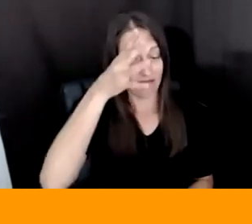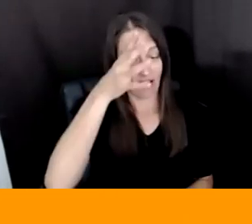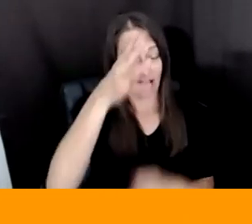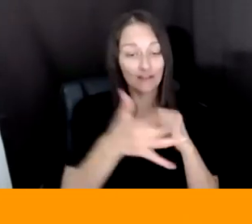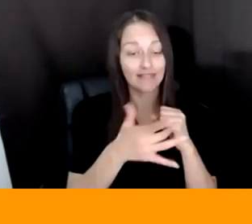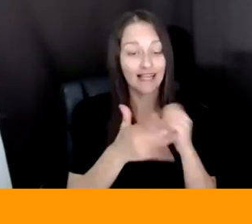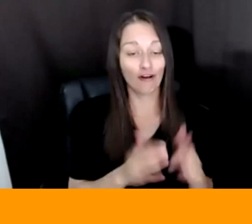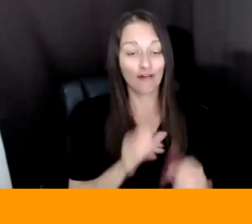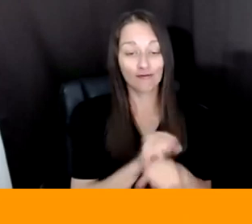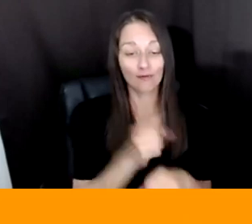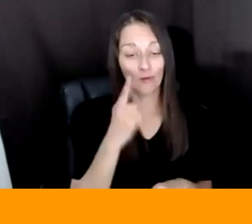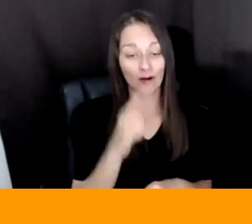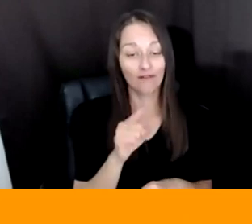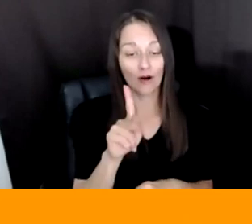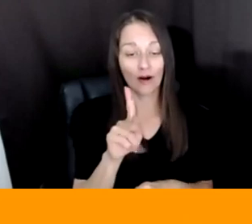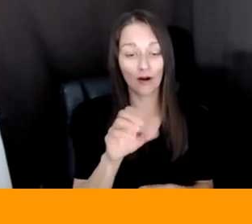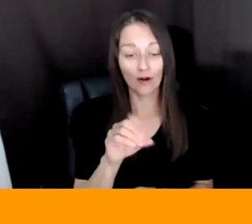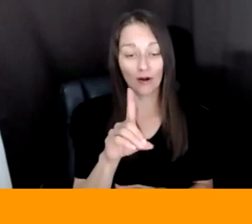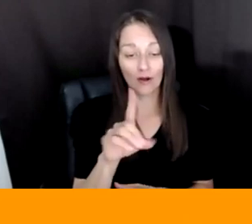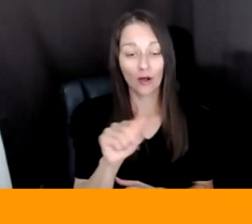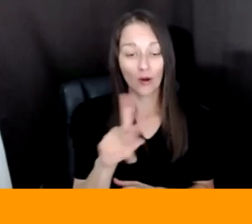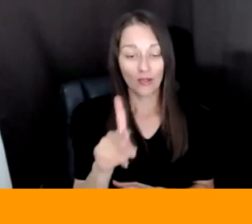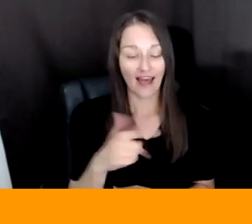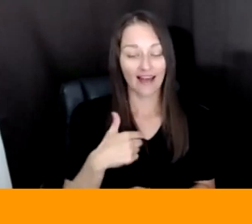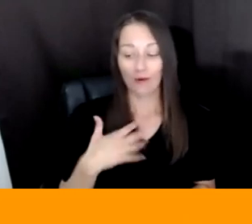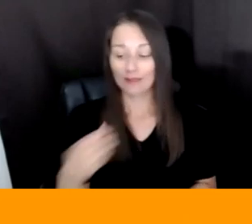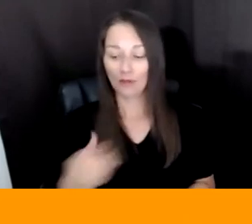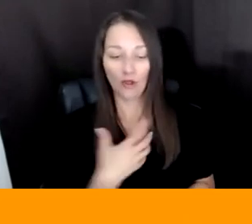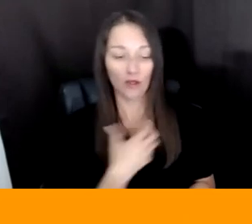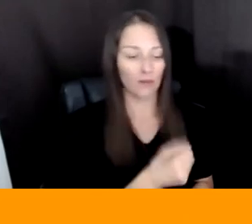OF THEM WERE ALWAYS PULLING ME IN THESE DIRECTIONS OF LIKE HERE DO THIS ON A COMPUTER SAYS MY DAD,